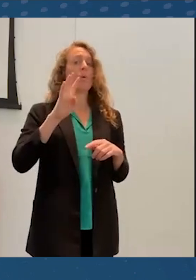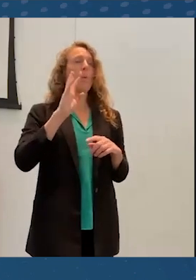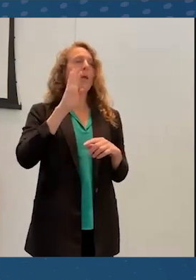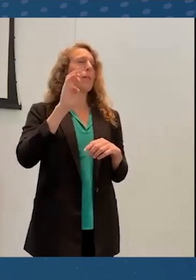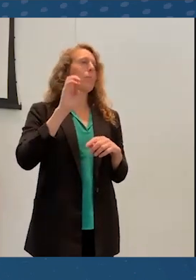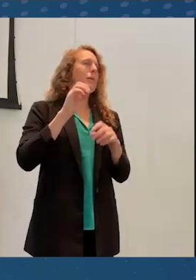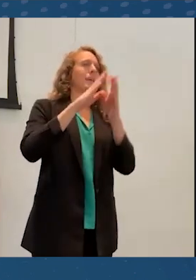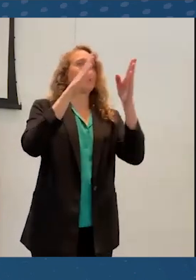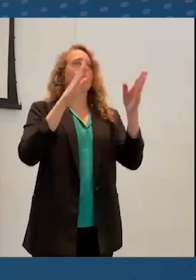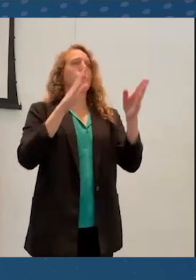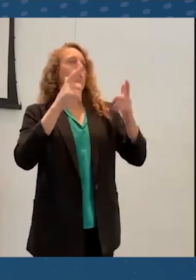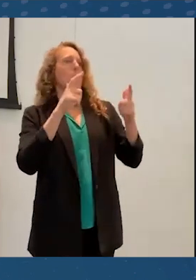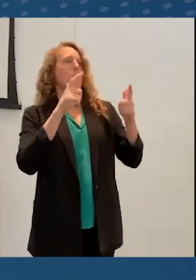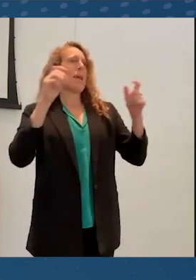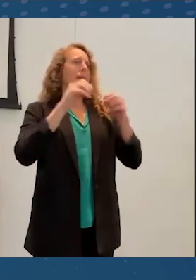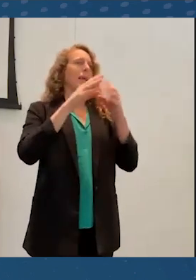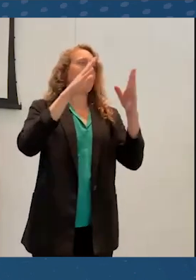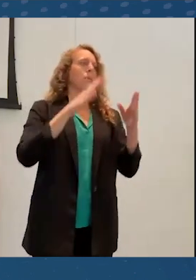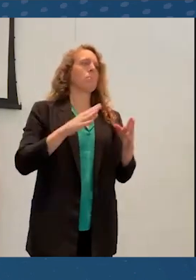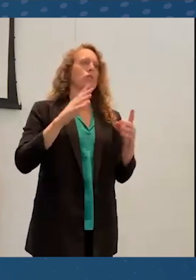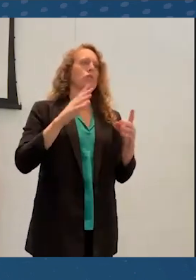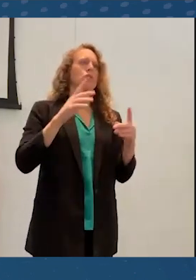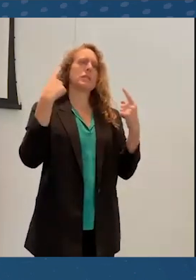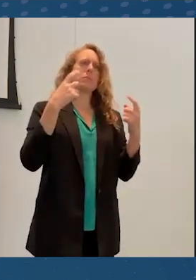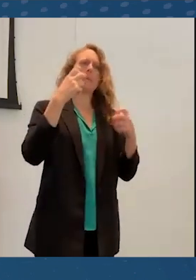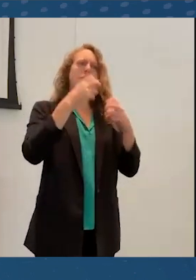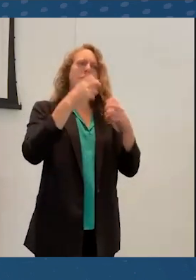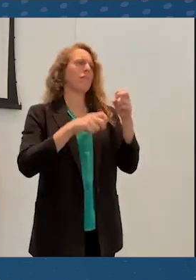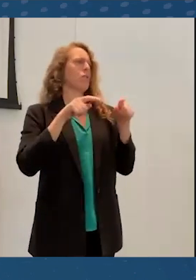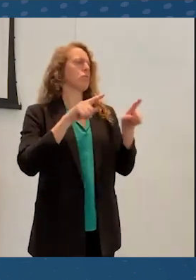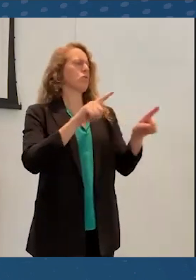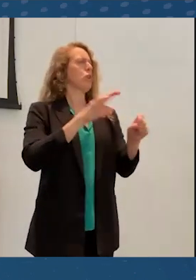to the event after the difficult years under the COVID-19 pandemic.